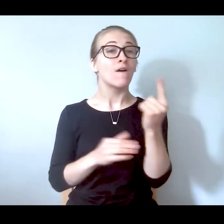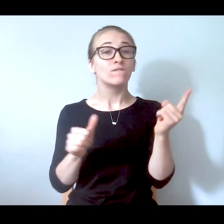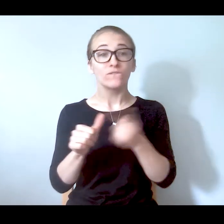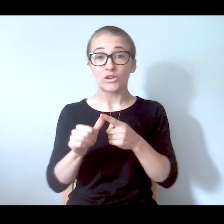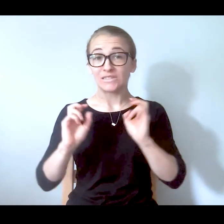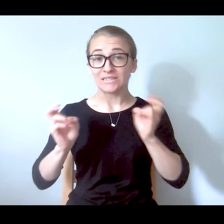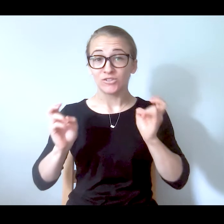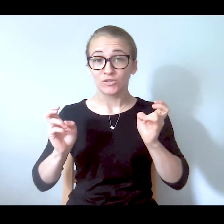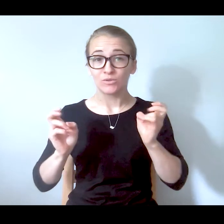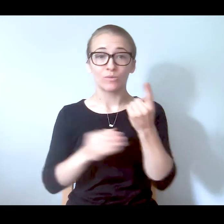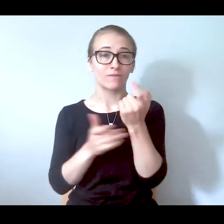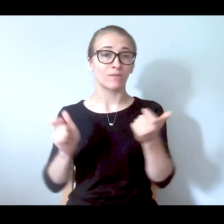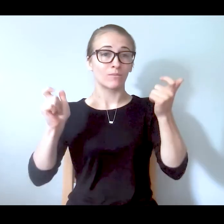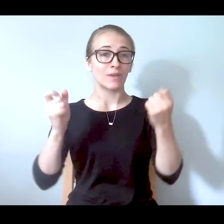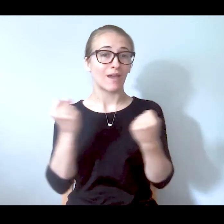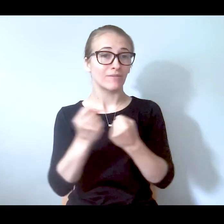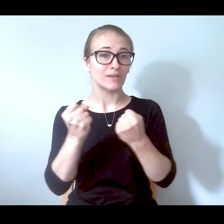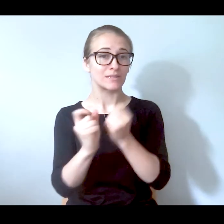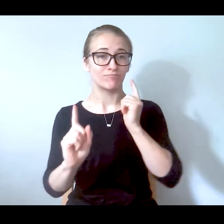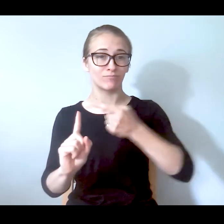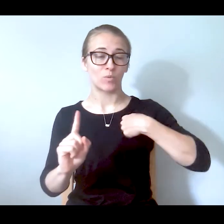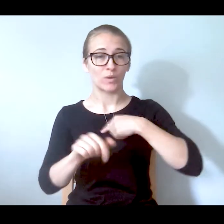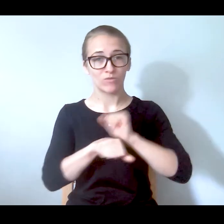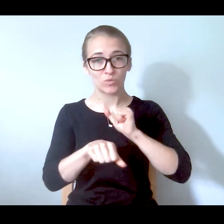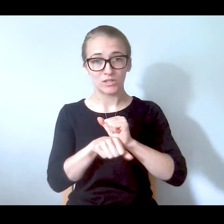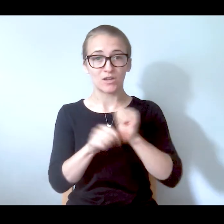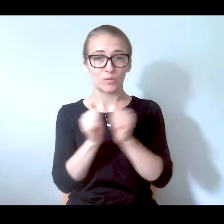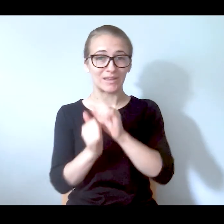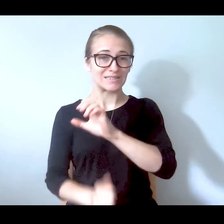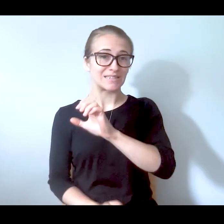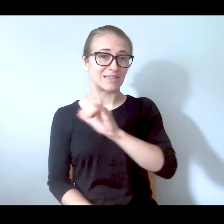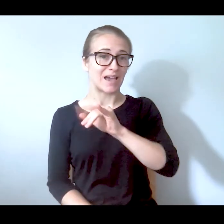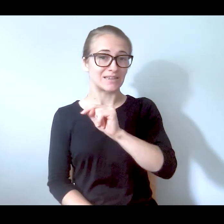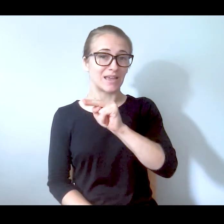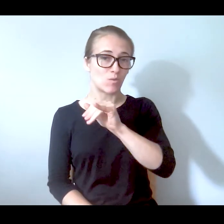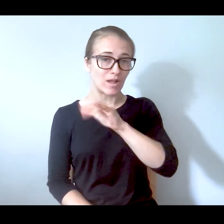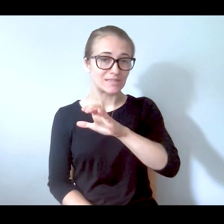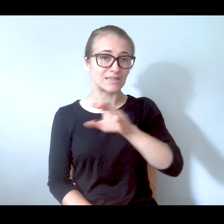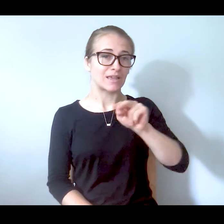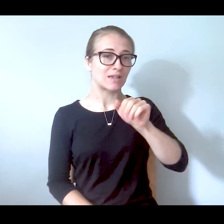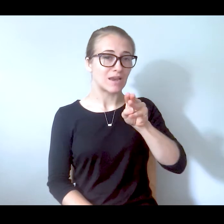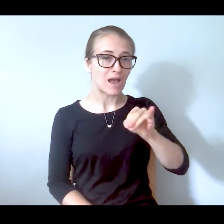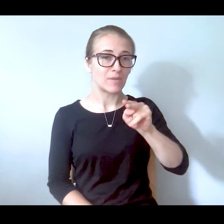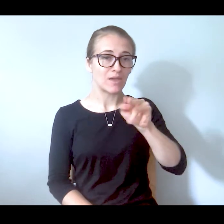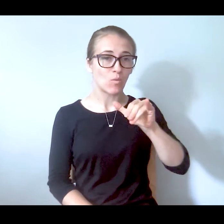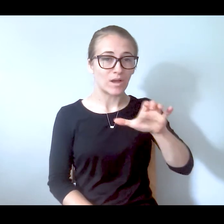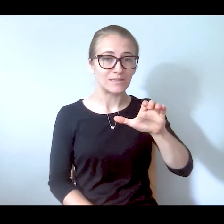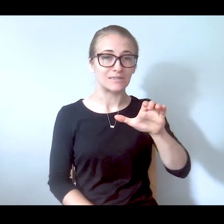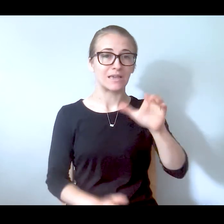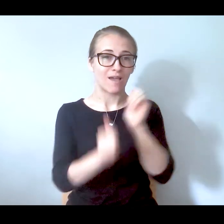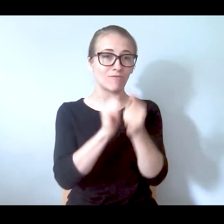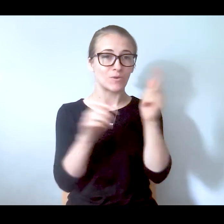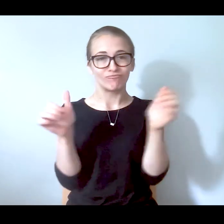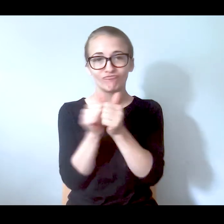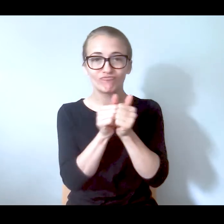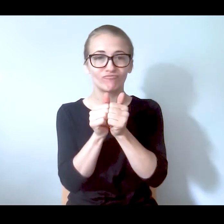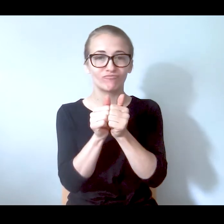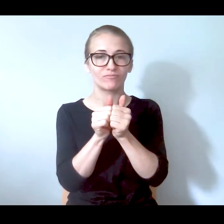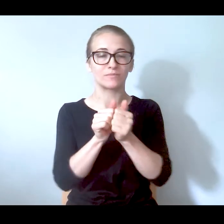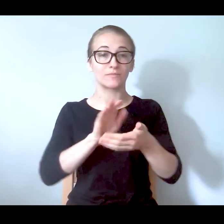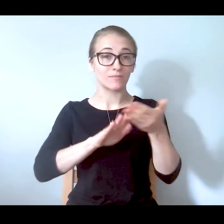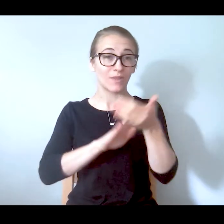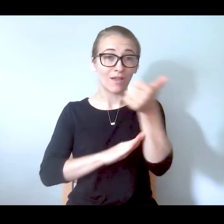points that we've done at CCIT NYC, NAMI NYC, to run